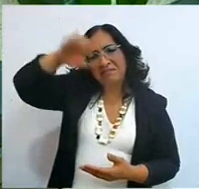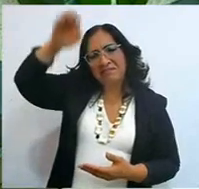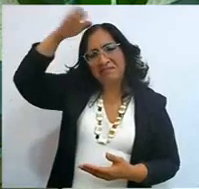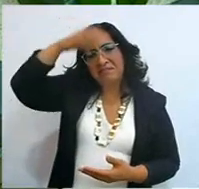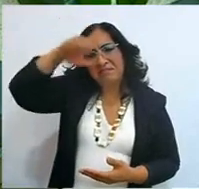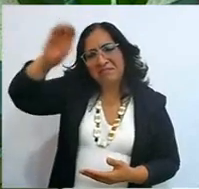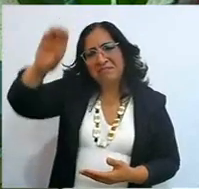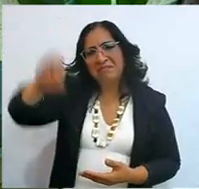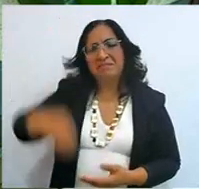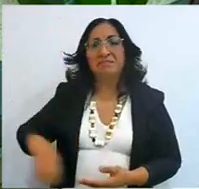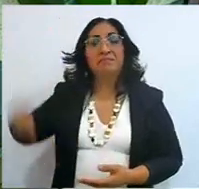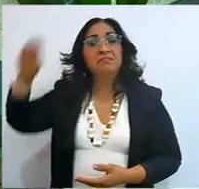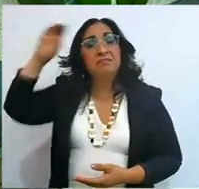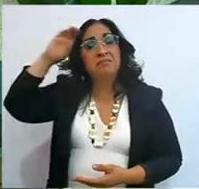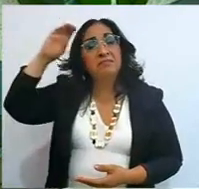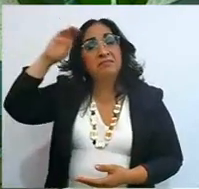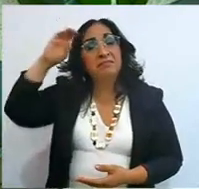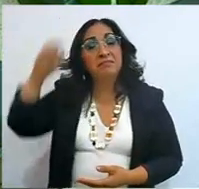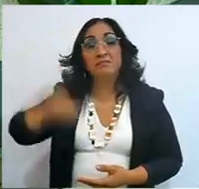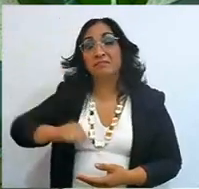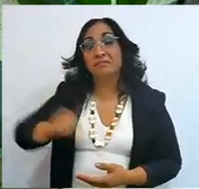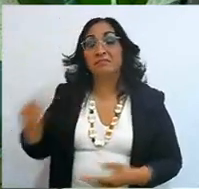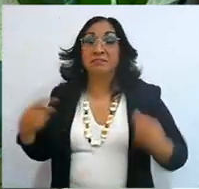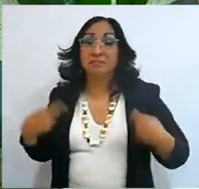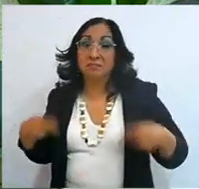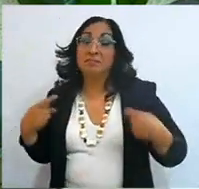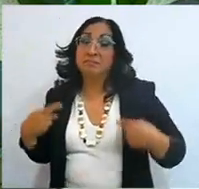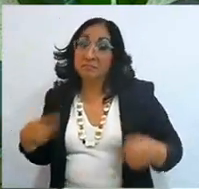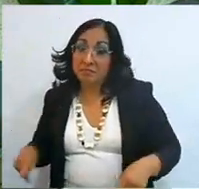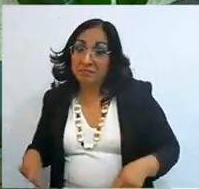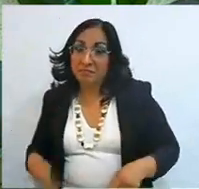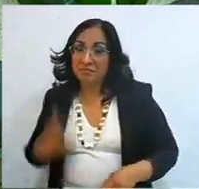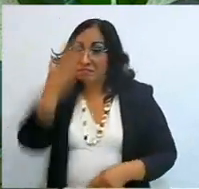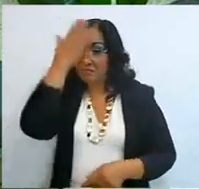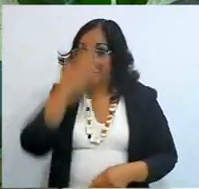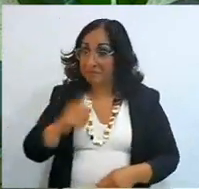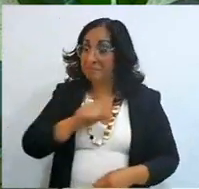knowledge, another person or even skills,